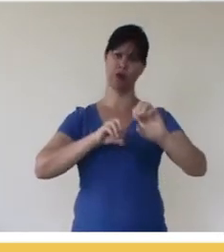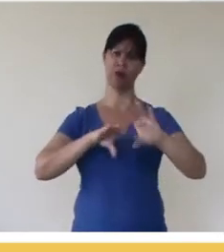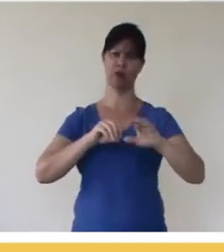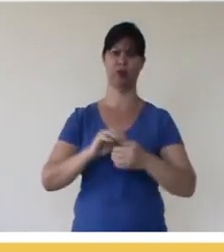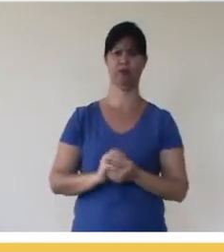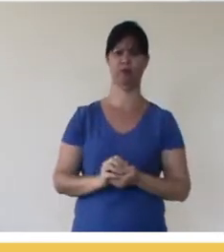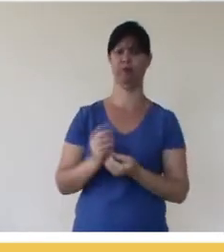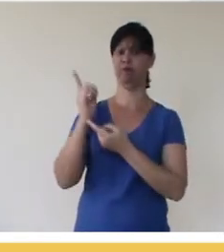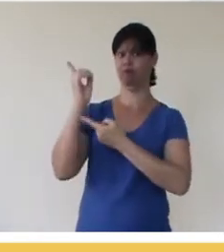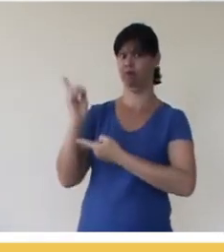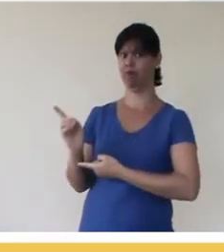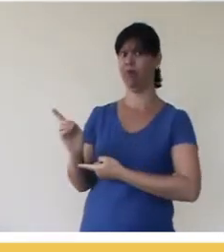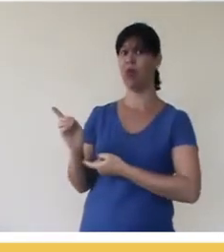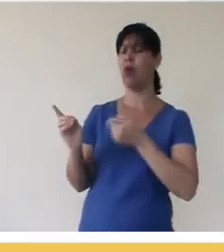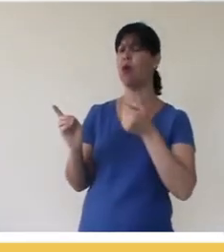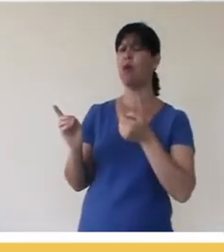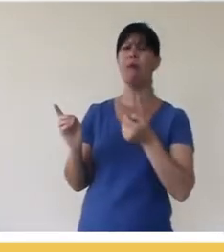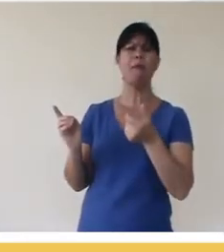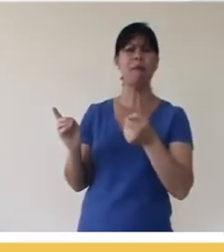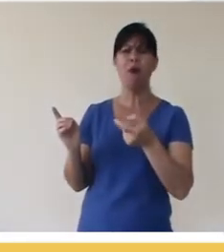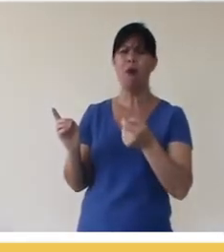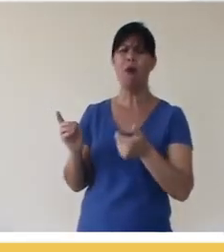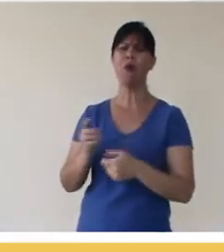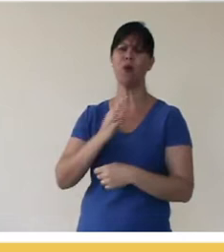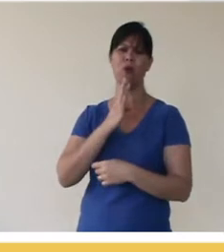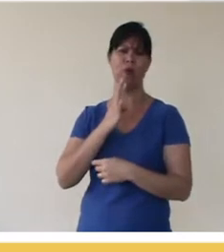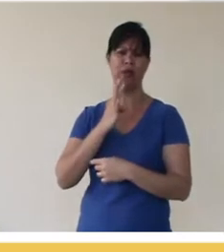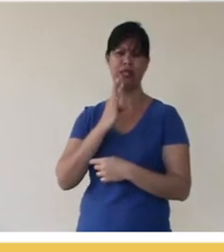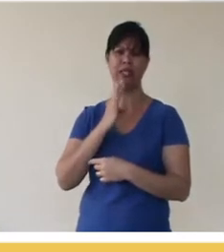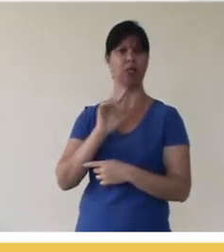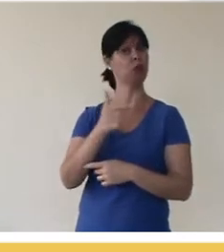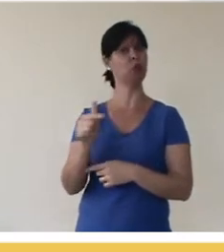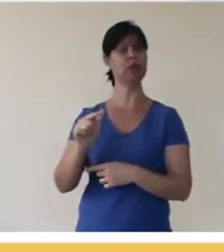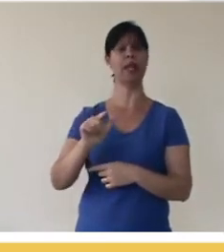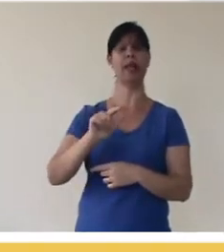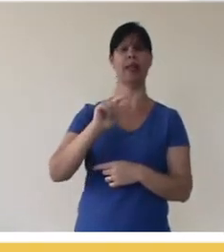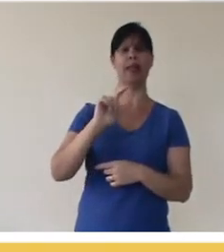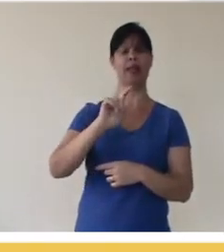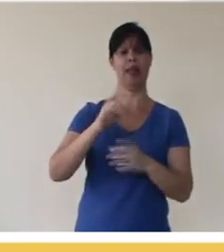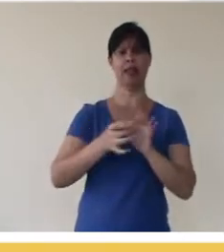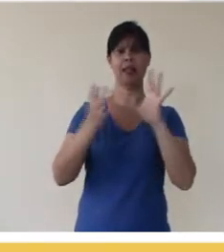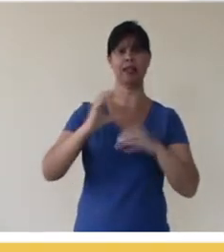Perhaps a little less known site is Unsplash, which does not use a Creative Commons License, it uses an even more liberal license,